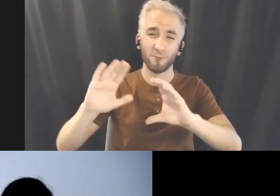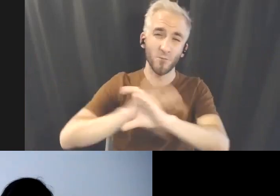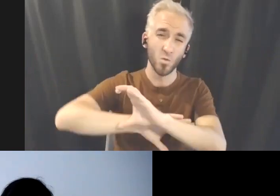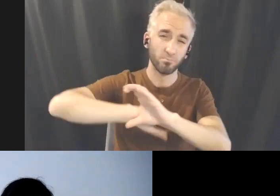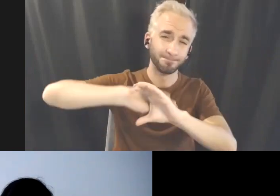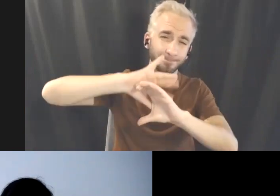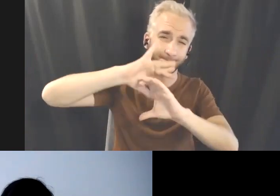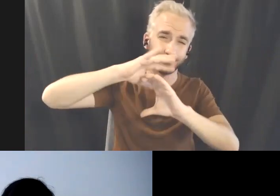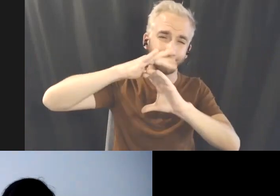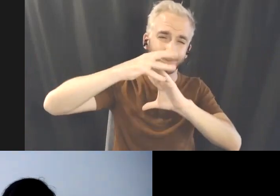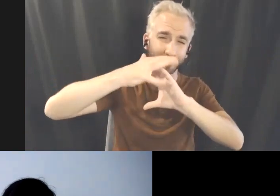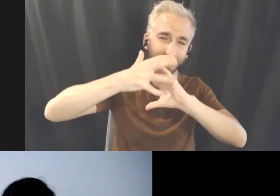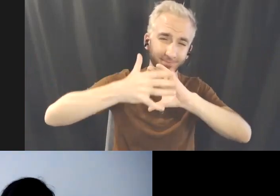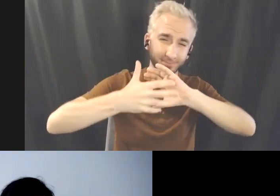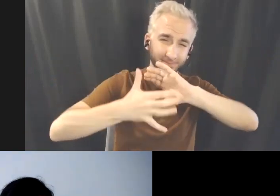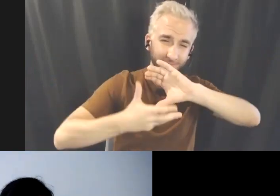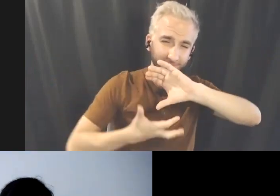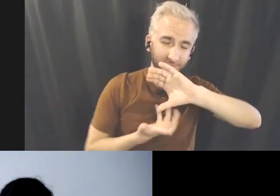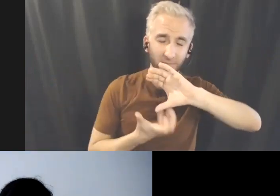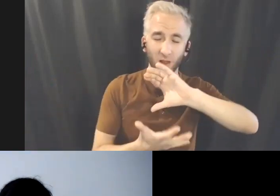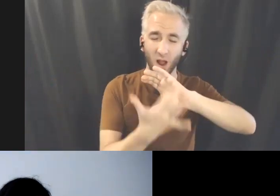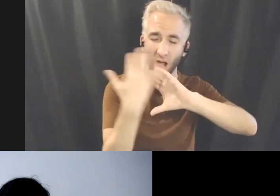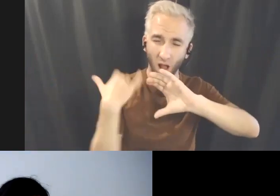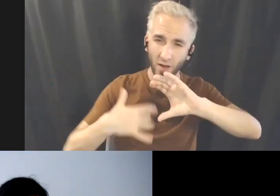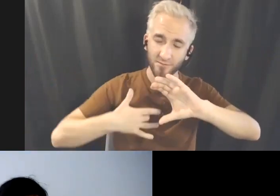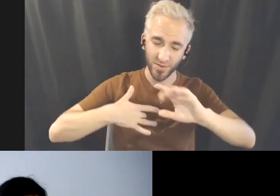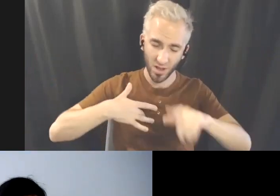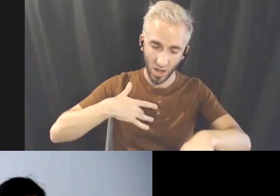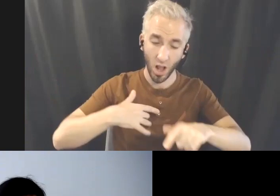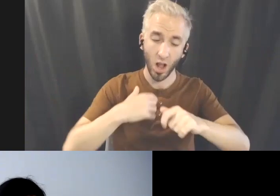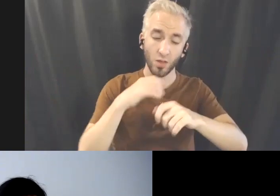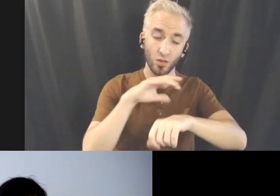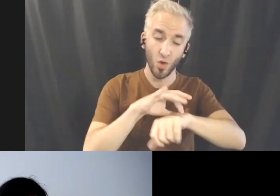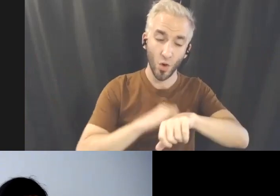feeling the earth holding us, supporting us the mother earth,